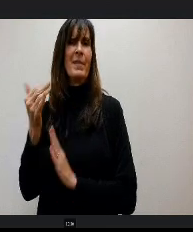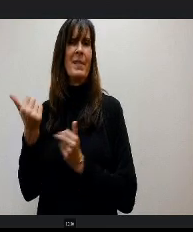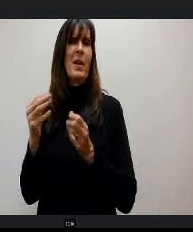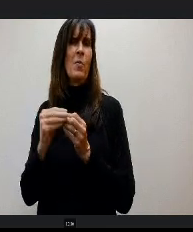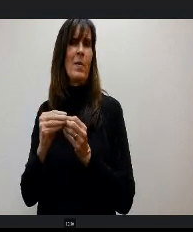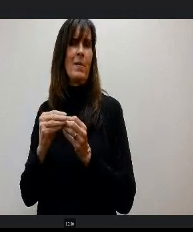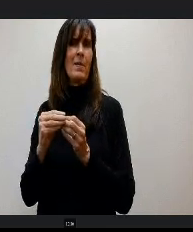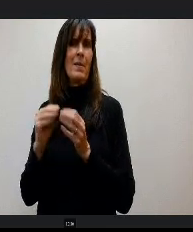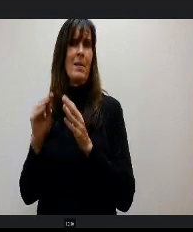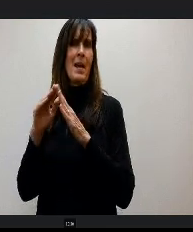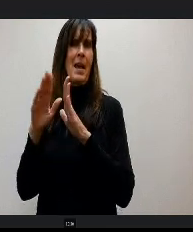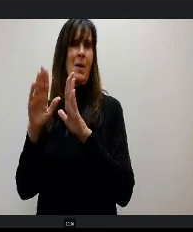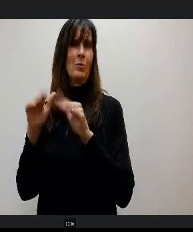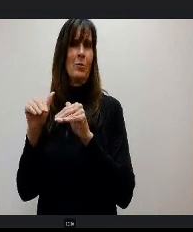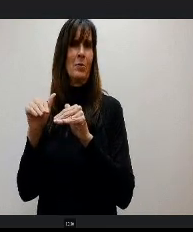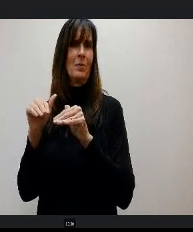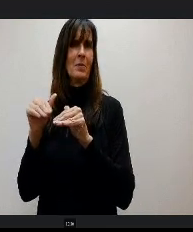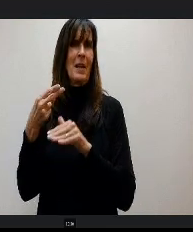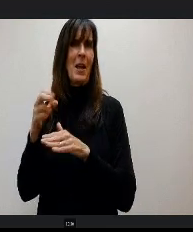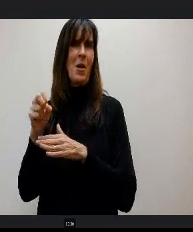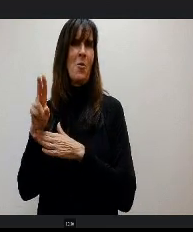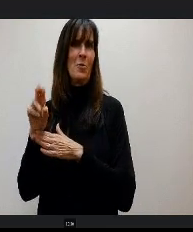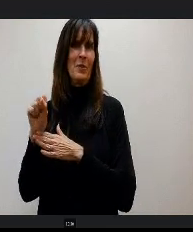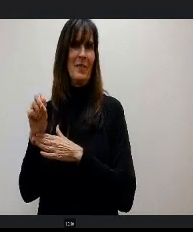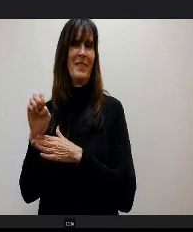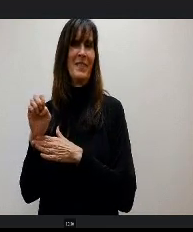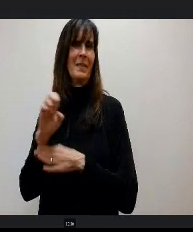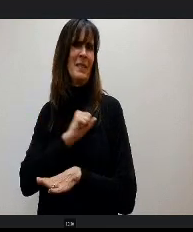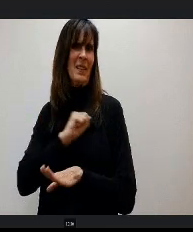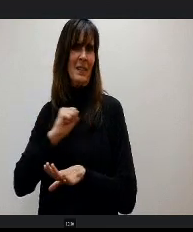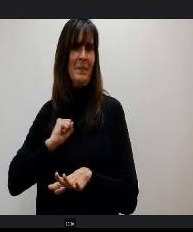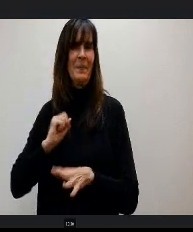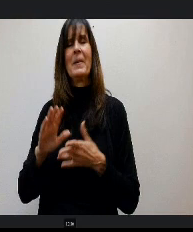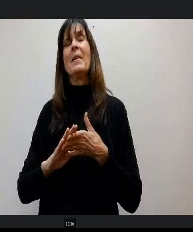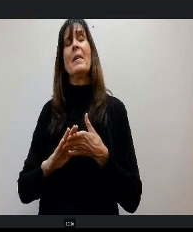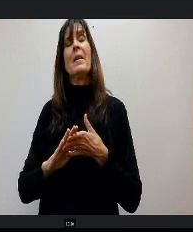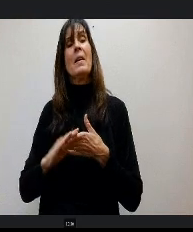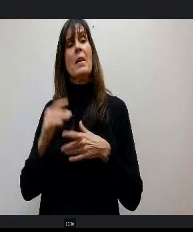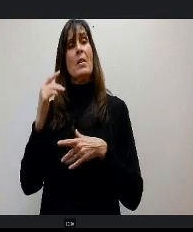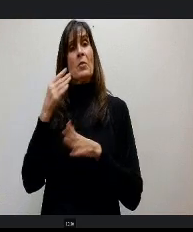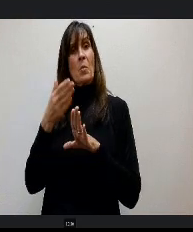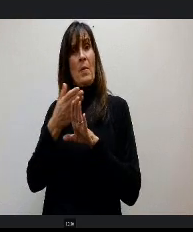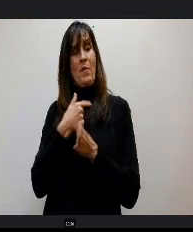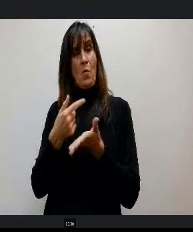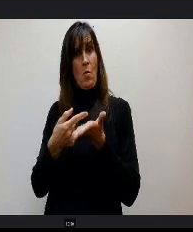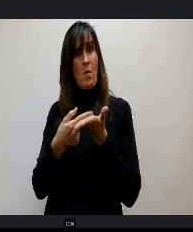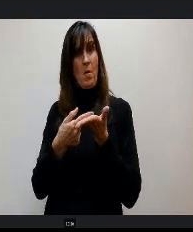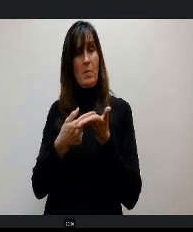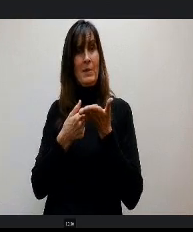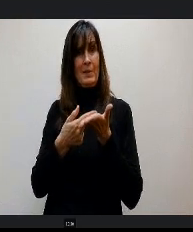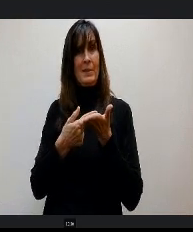by the House when compared to this year's per pupil revenue, the one that I shared at the mid year budget time, we're looking at an